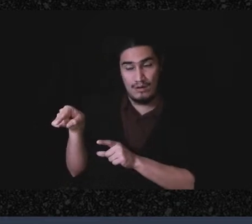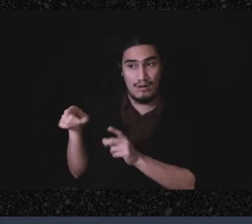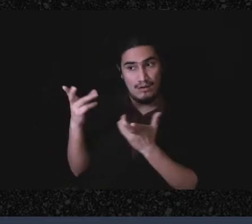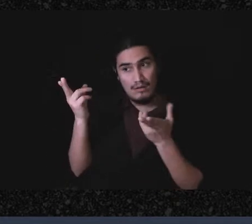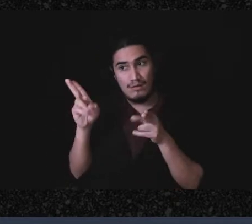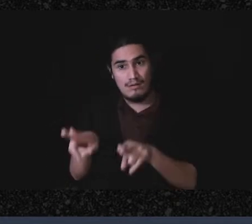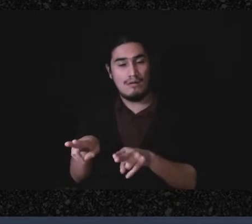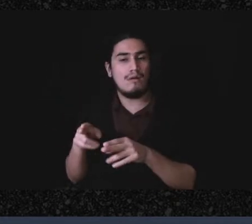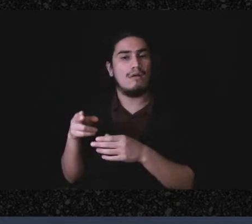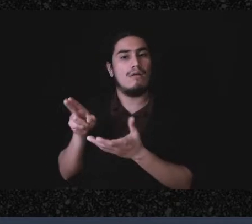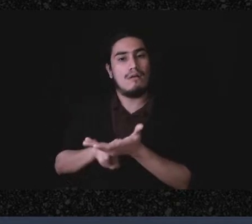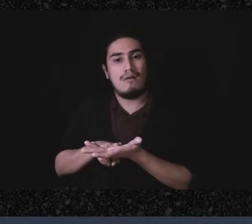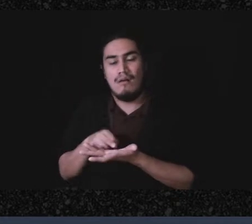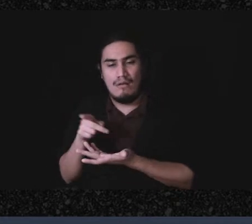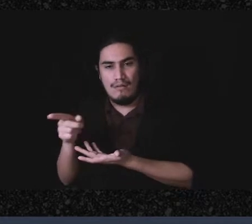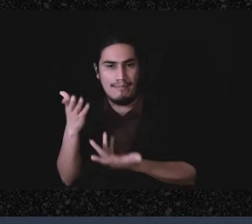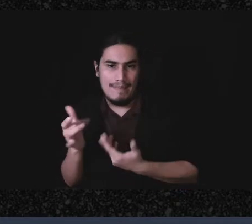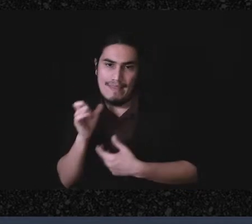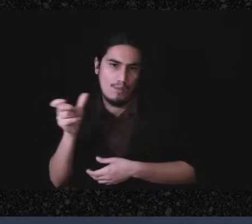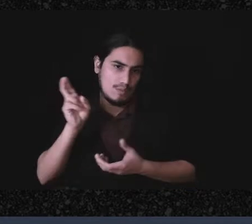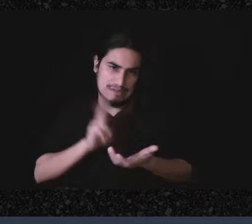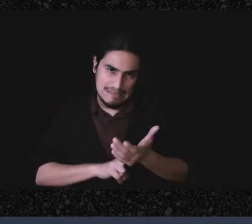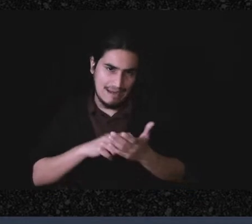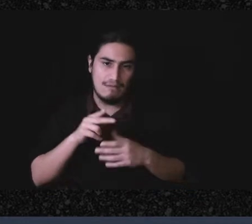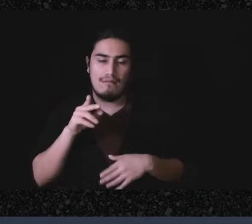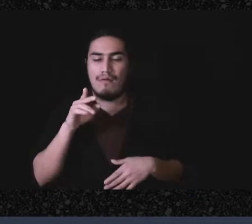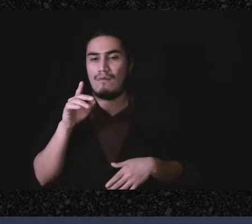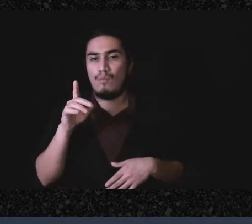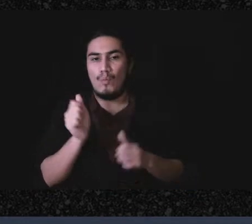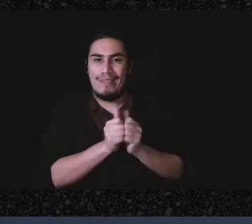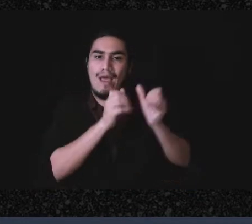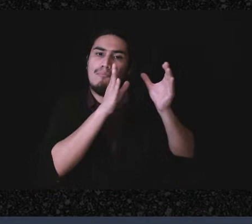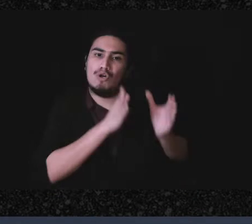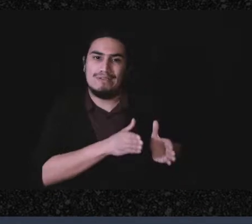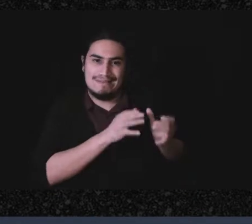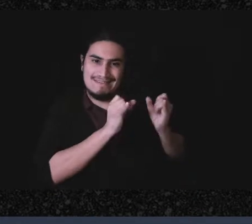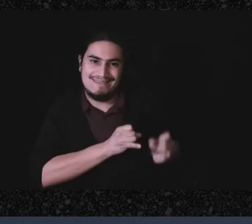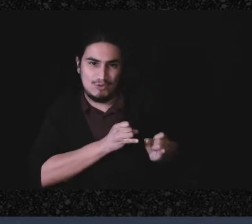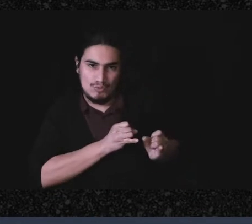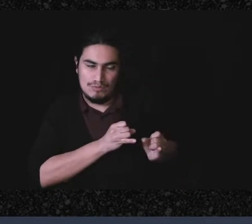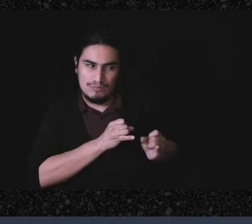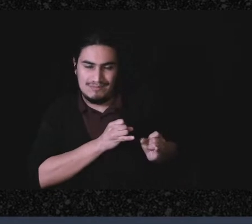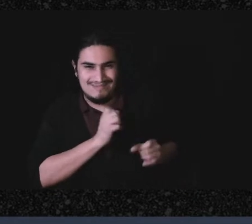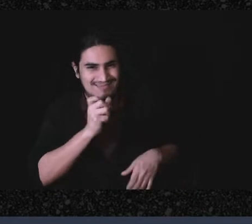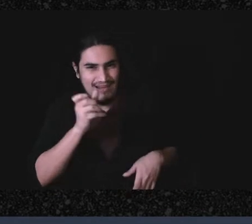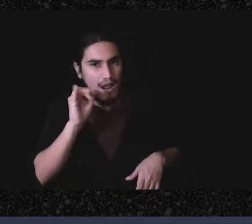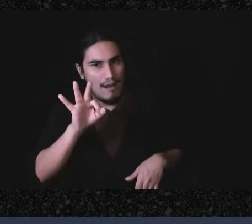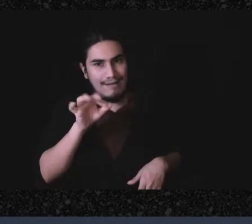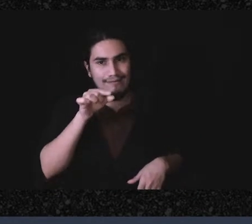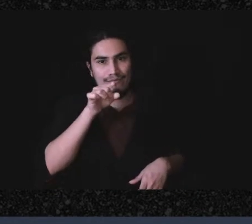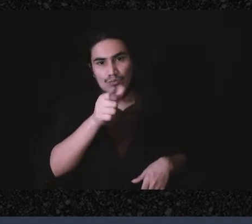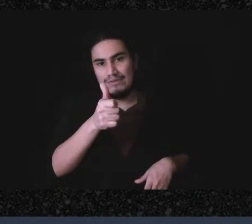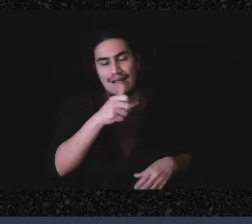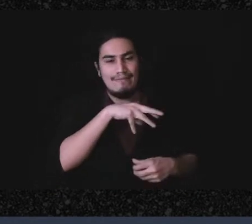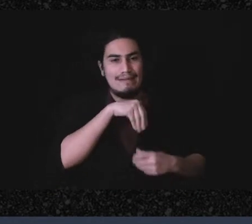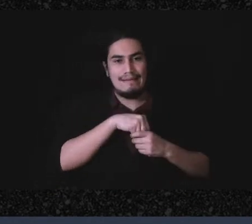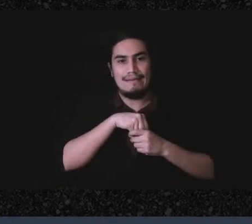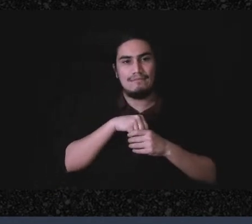not going to sign it with an individual certainly not if you're in like a big built-up city,